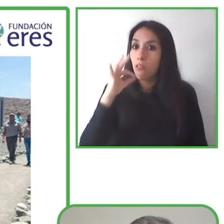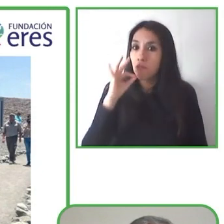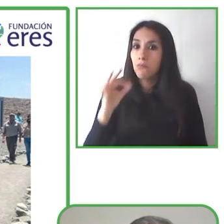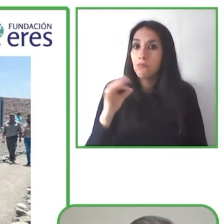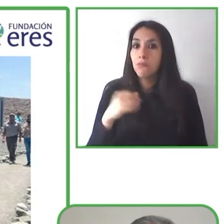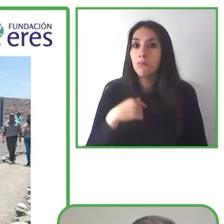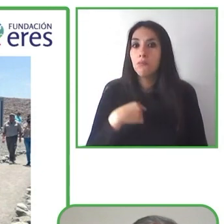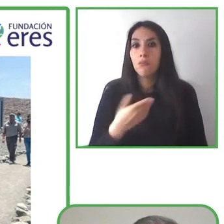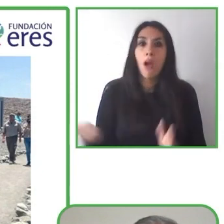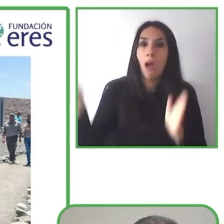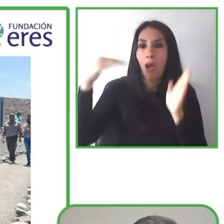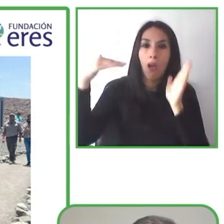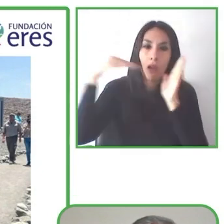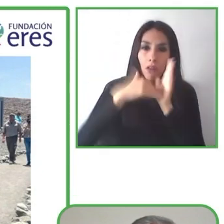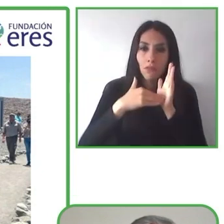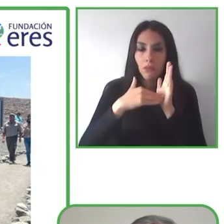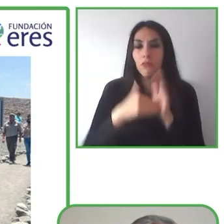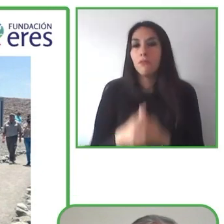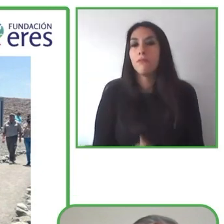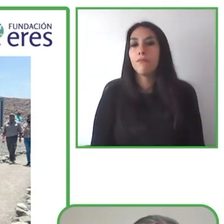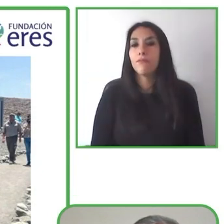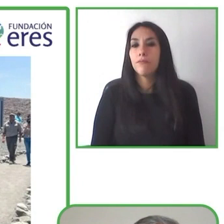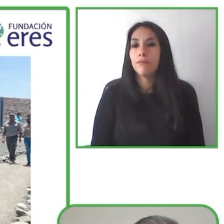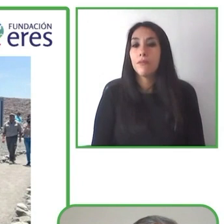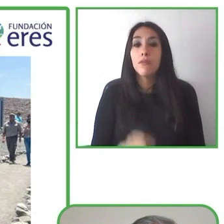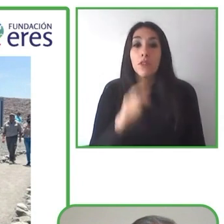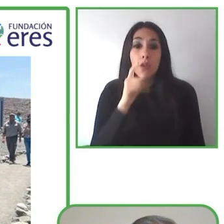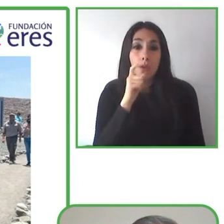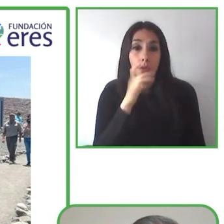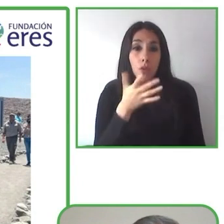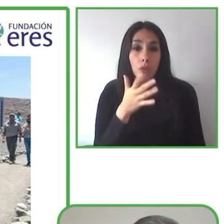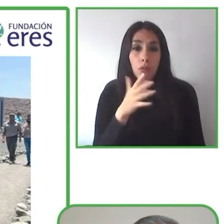We have been able to develop and manufacture more than 45